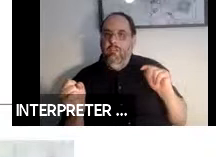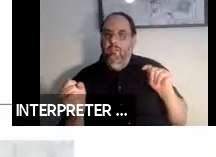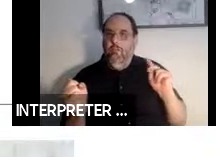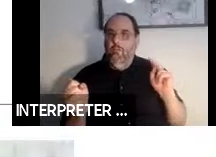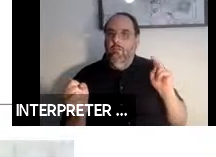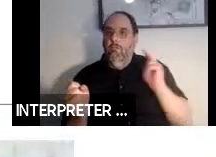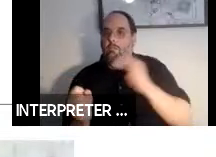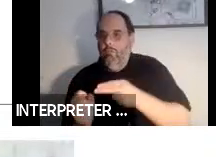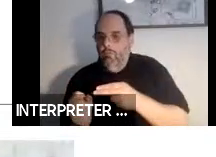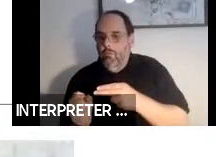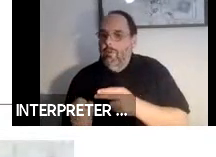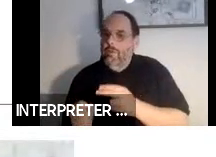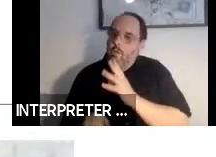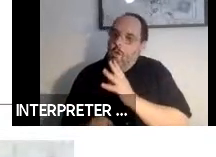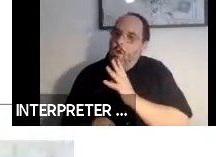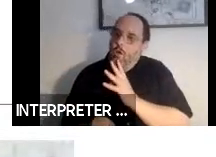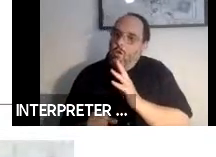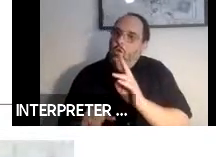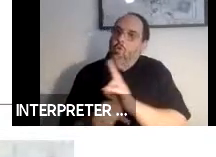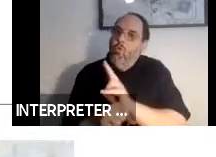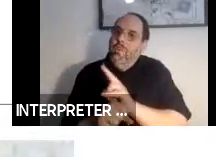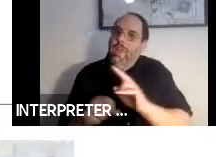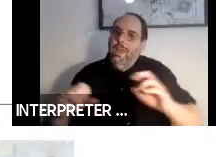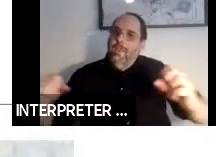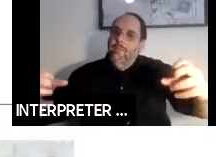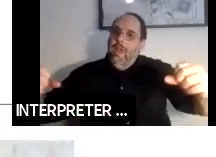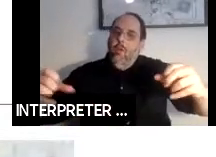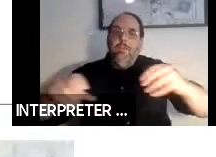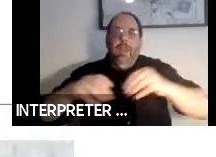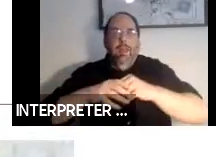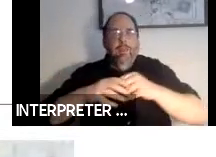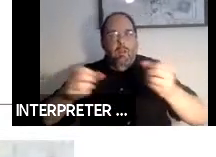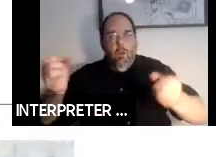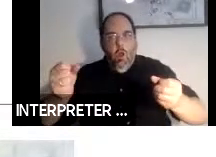starts talking to you through the car speakers. There are a lot of good reasons why you might